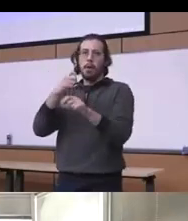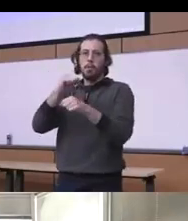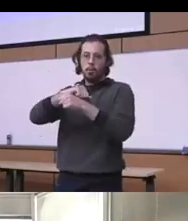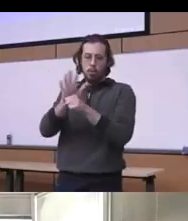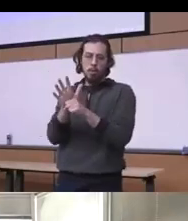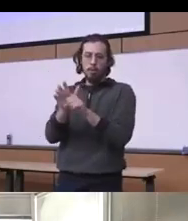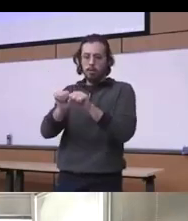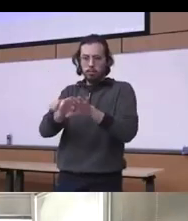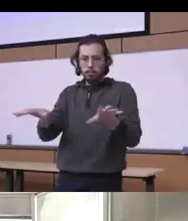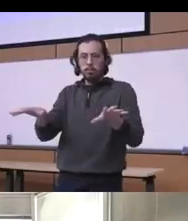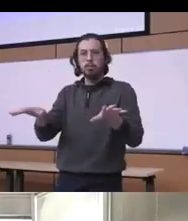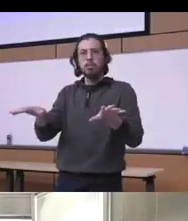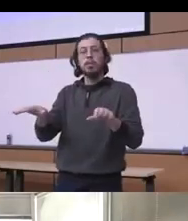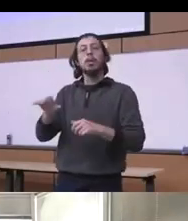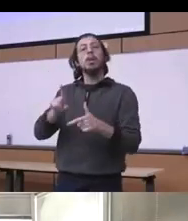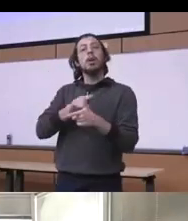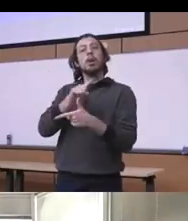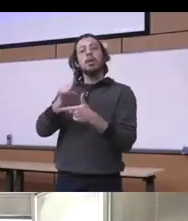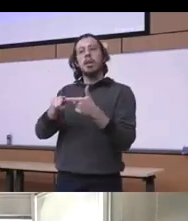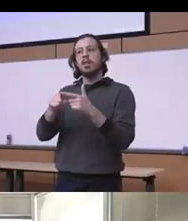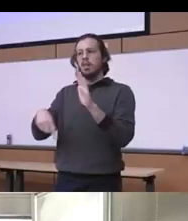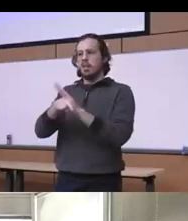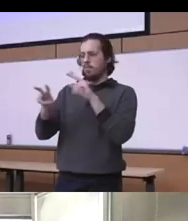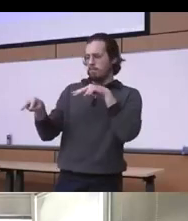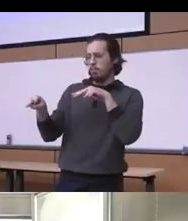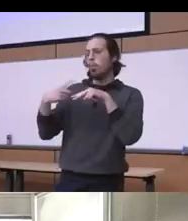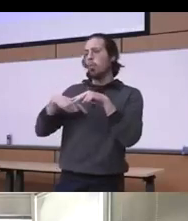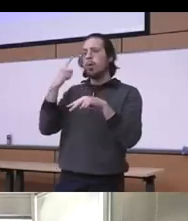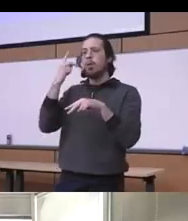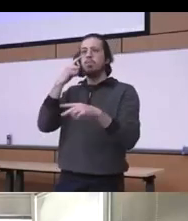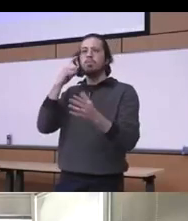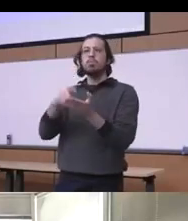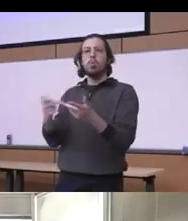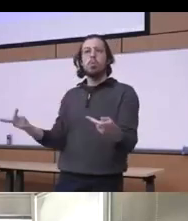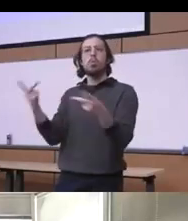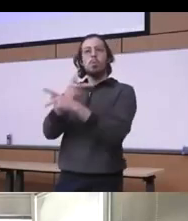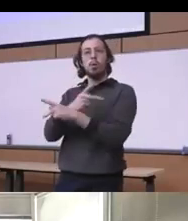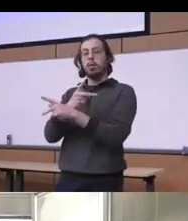and the stigma was worsened we have noticed it for already vulnerable groups I'm talking about really